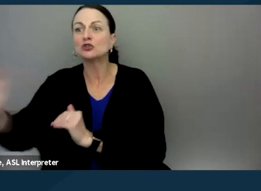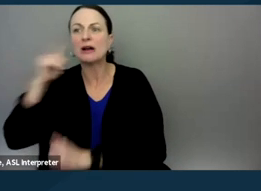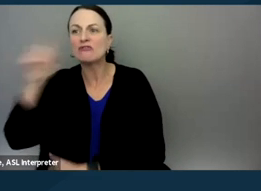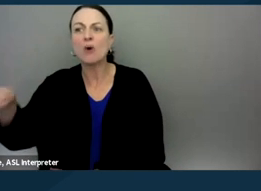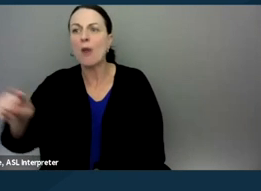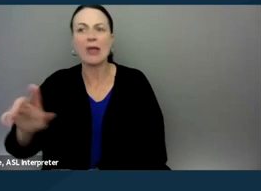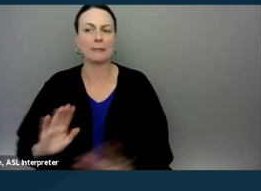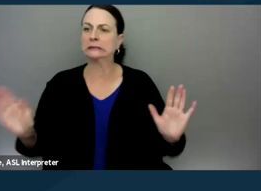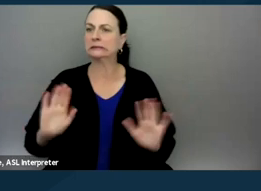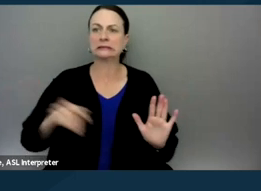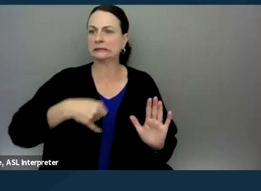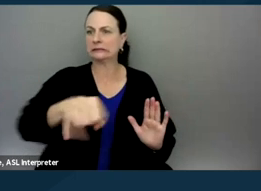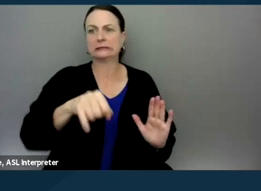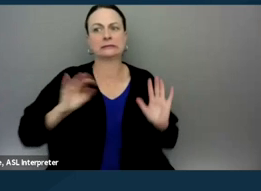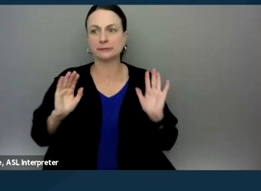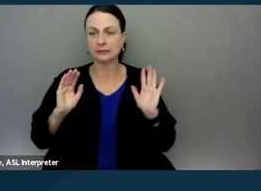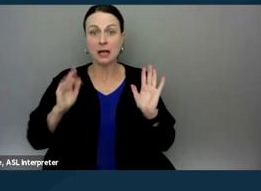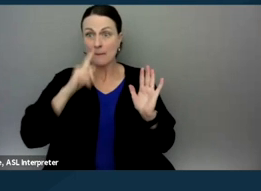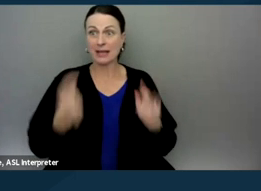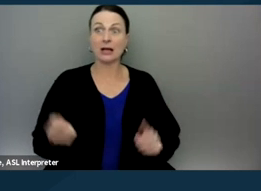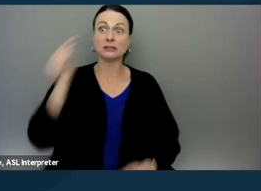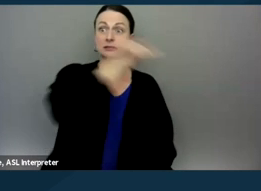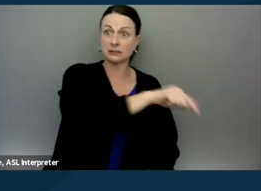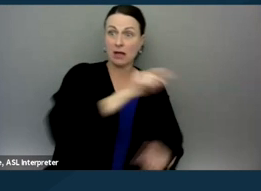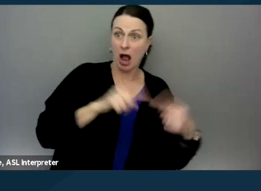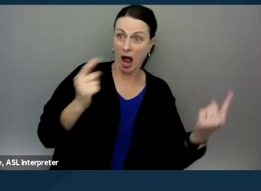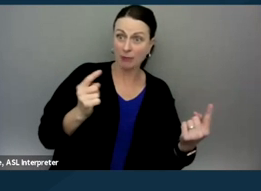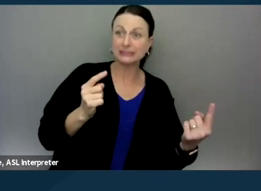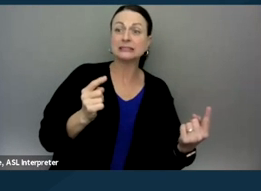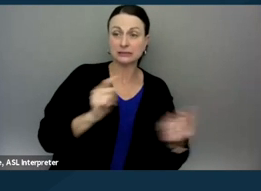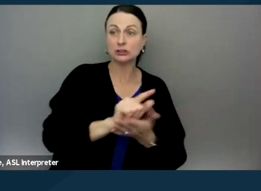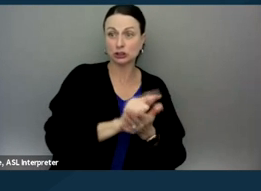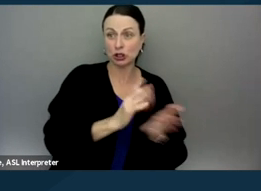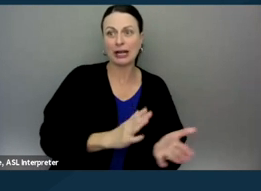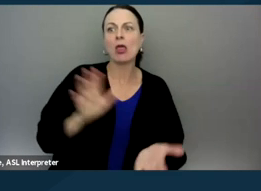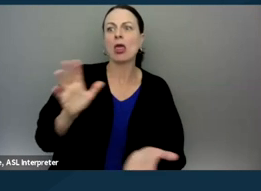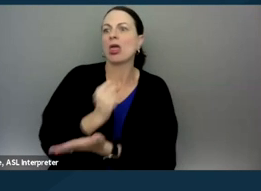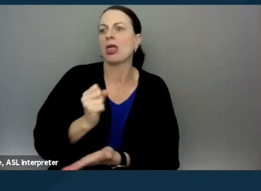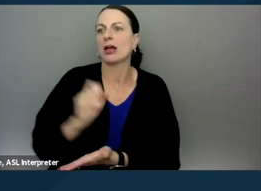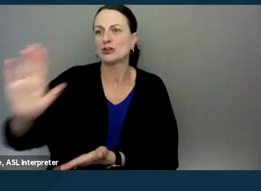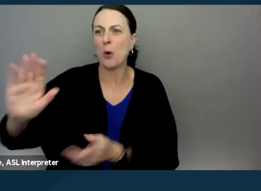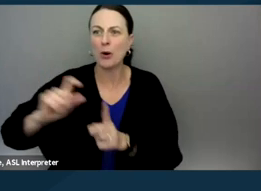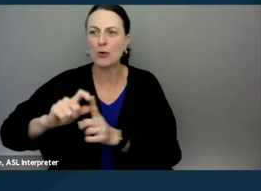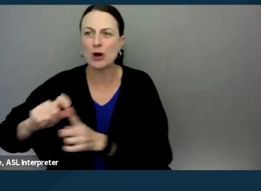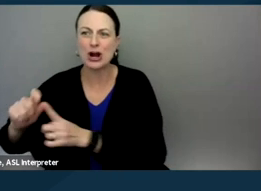Because now the other side may use what you've said, you know, to sort of strengthen their case